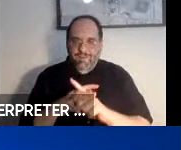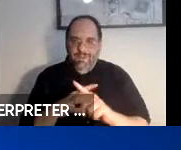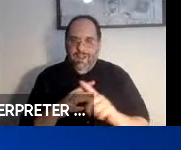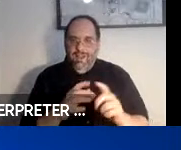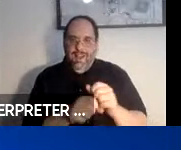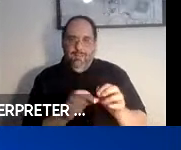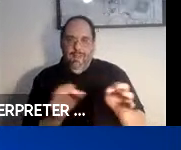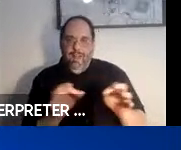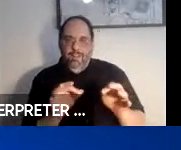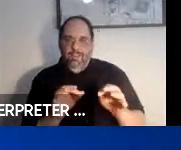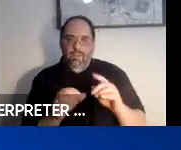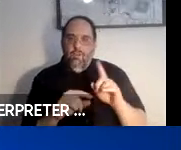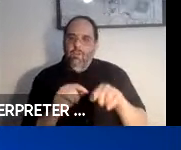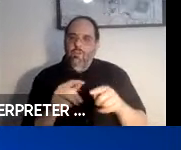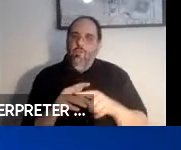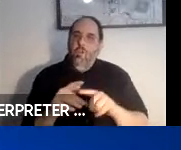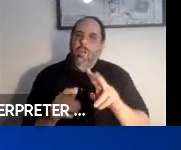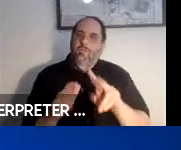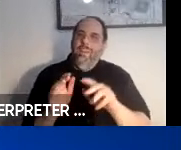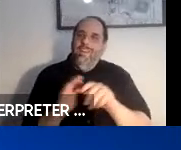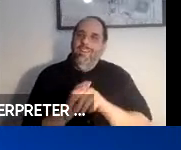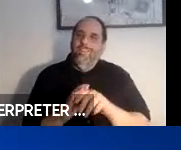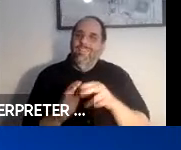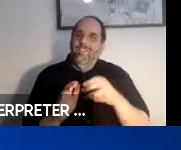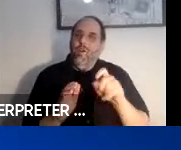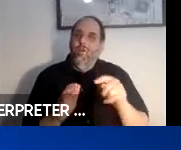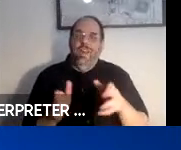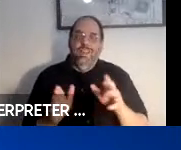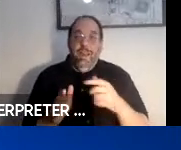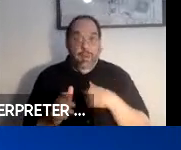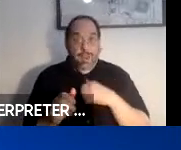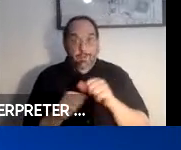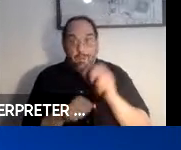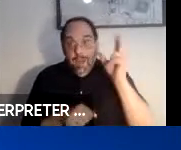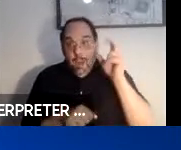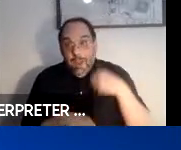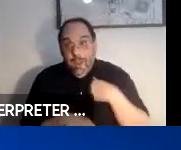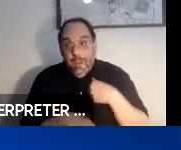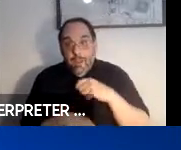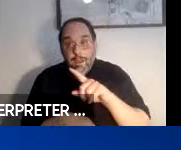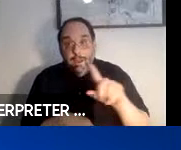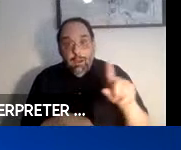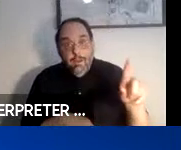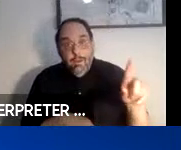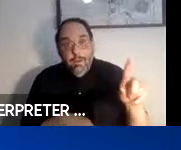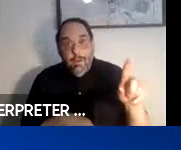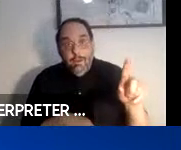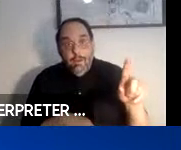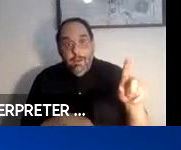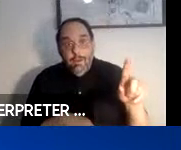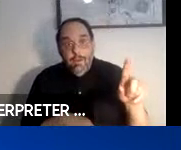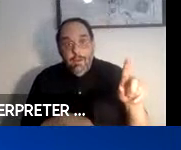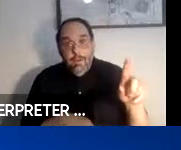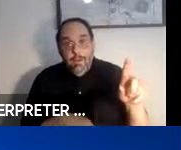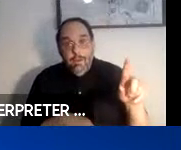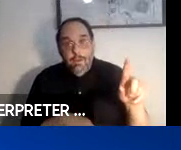start my video because the host wouldn't let me. Can everybody hear me? Can somebody hear me?